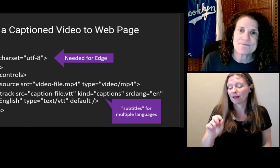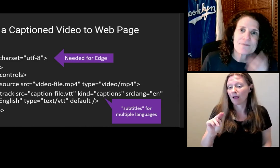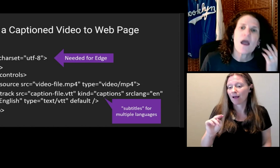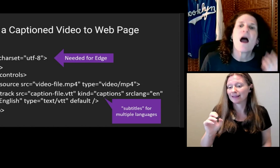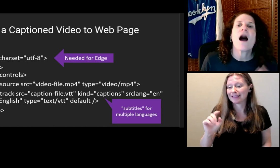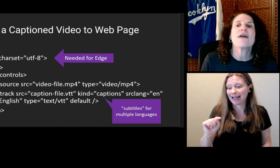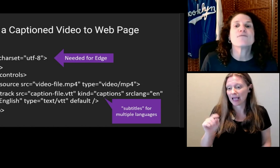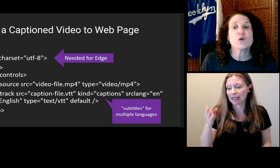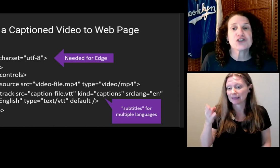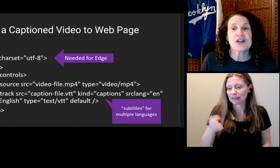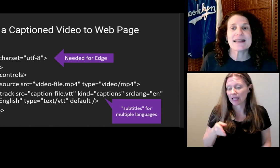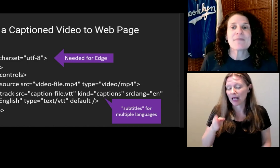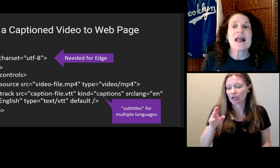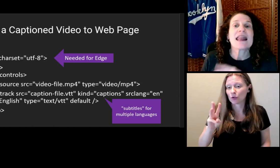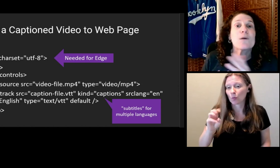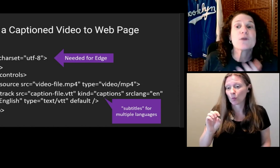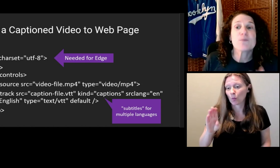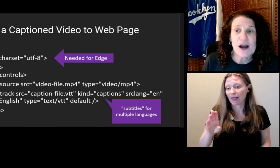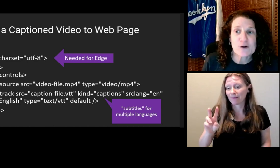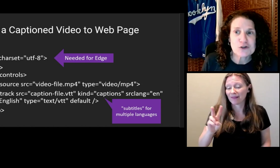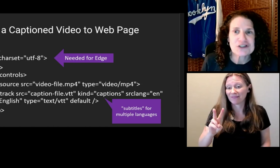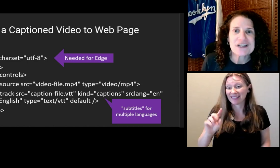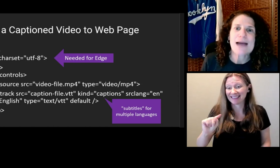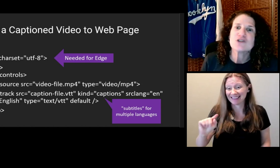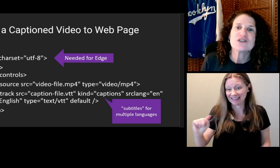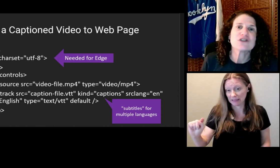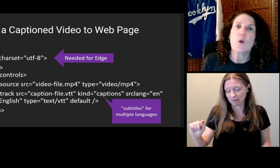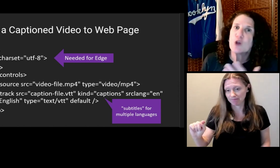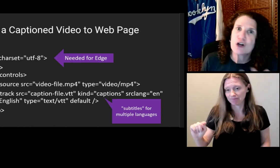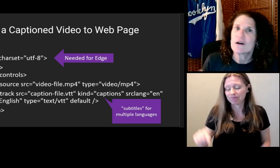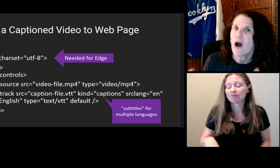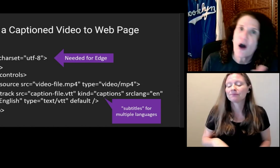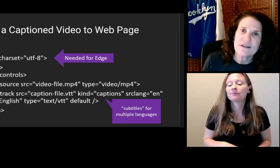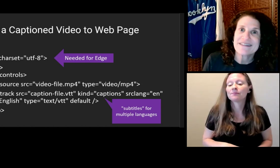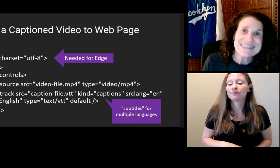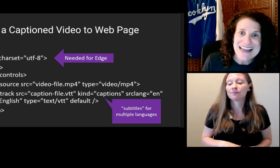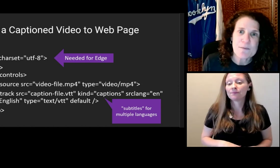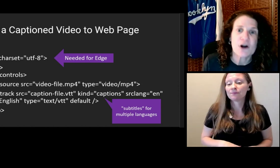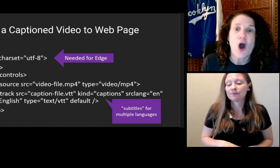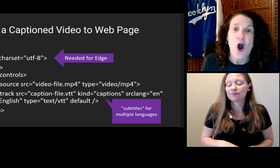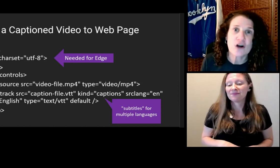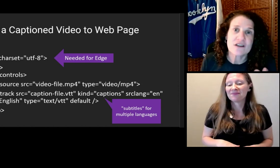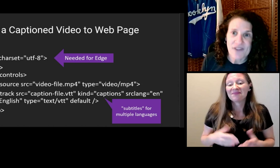Unfortunately, captions don't look the same on all devices.